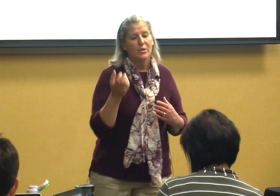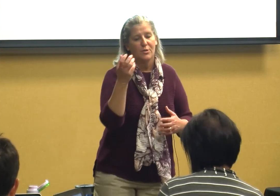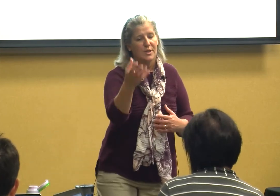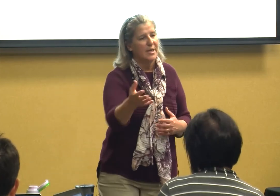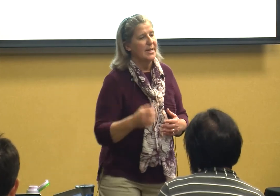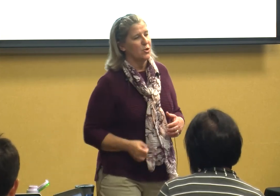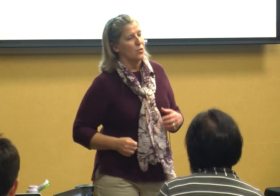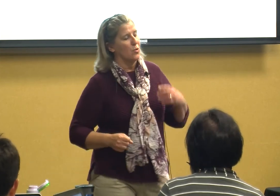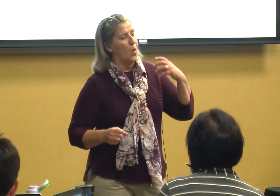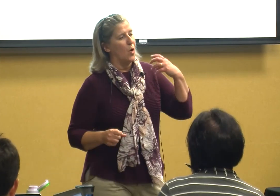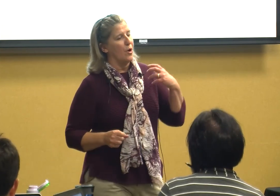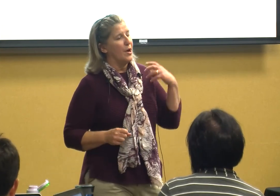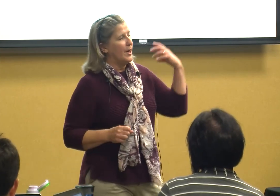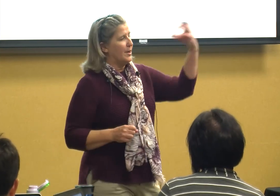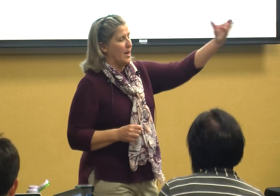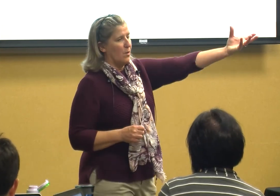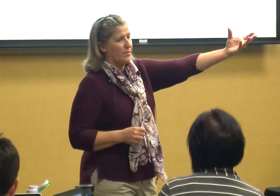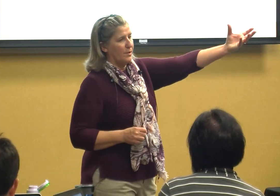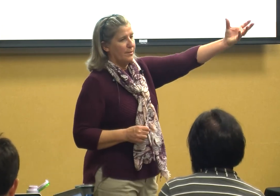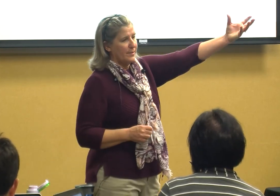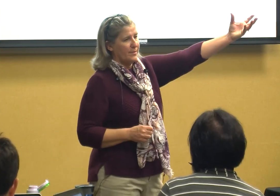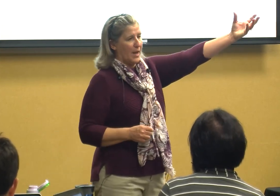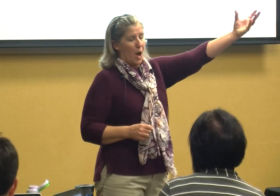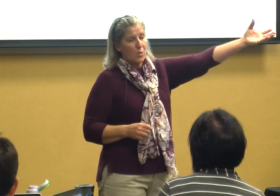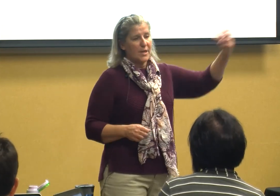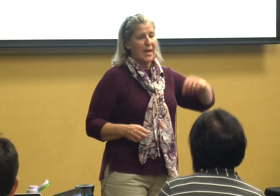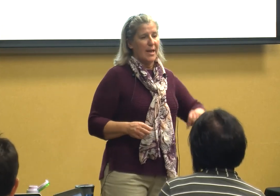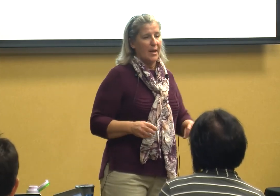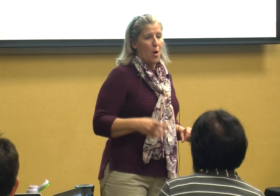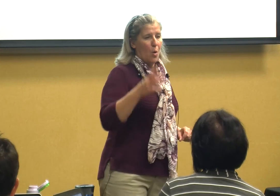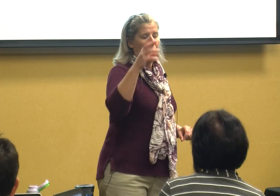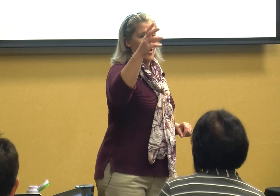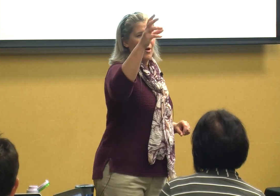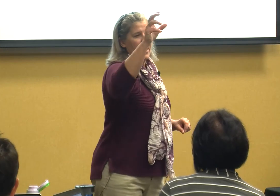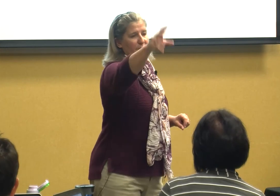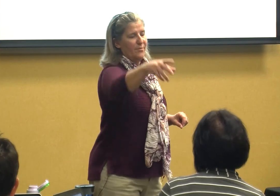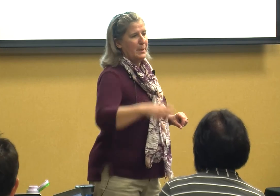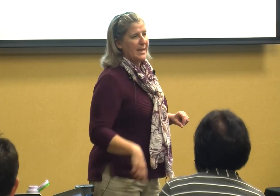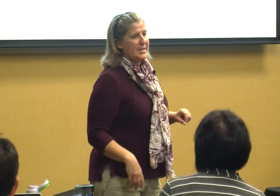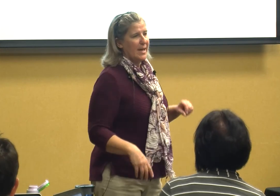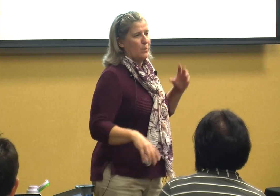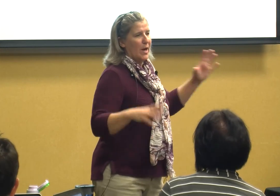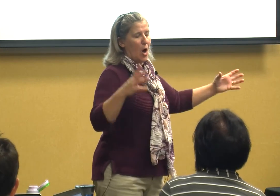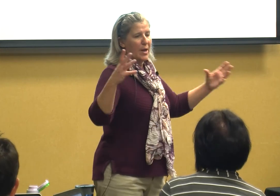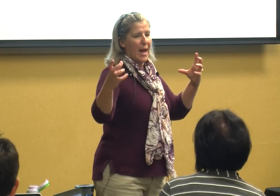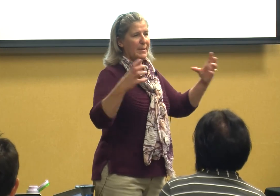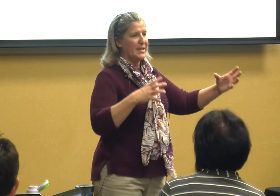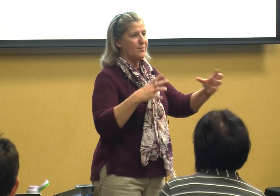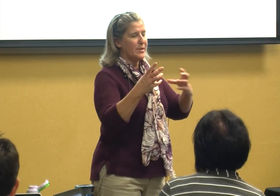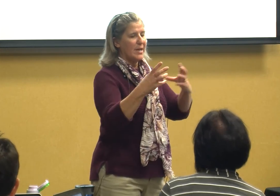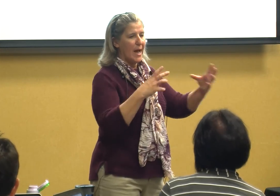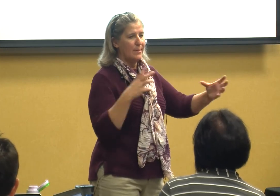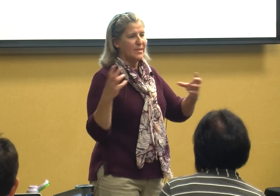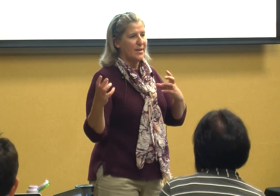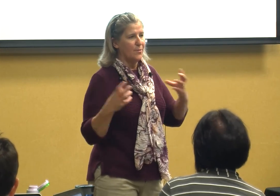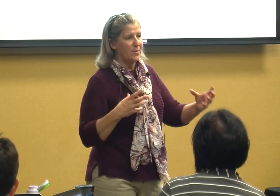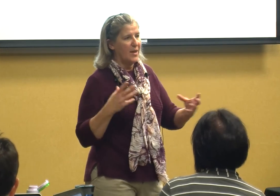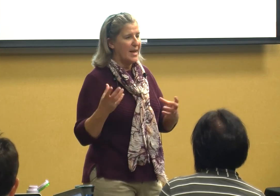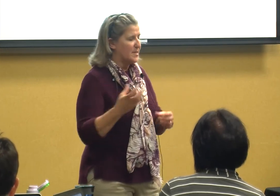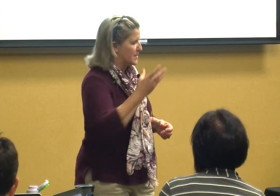to the teacher or you know the OT or the PT we all came at different times different things but